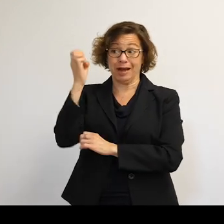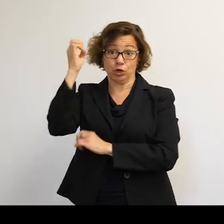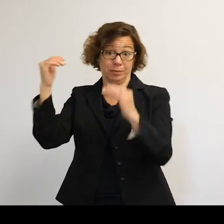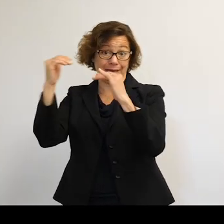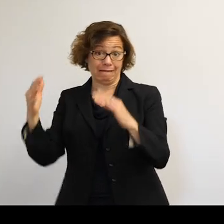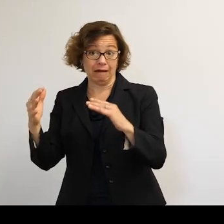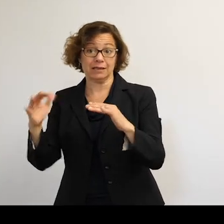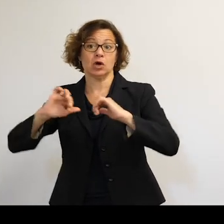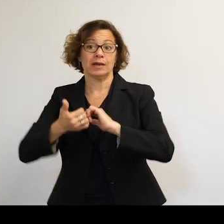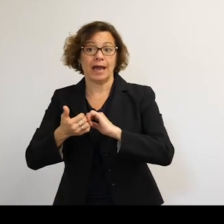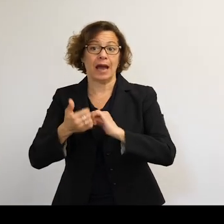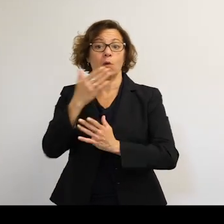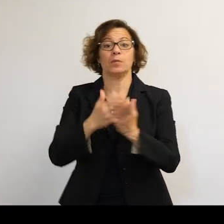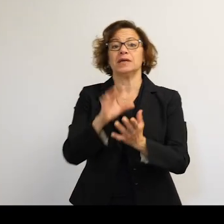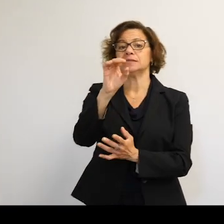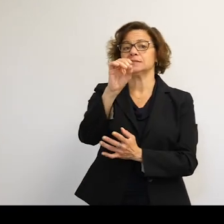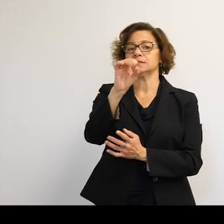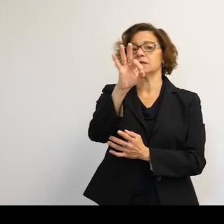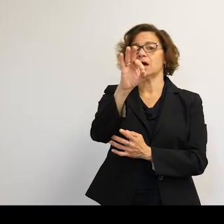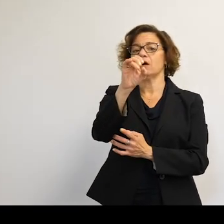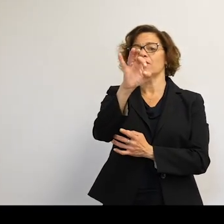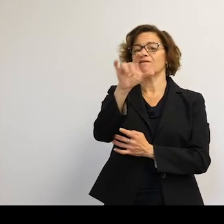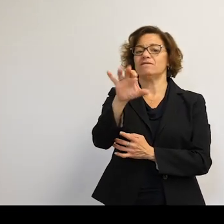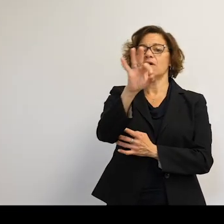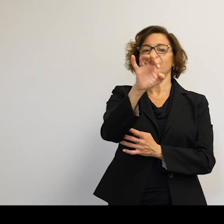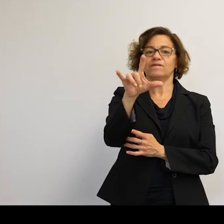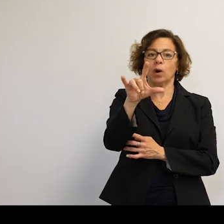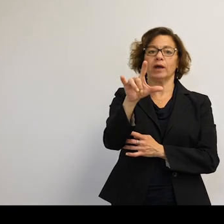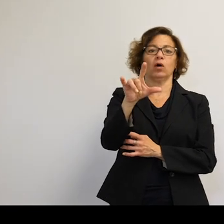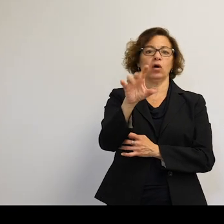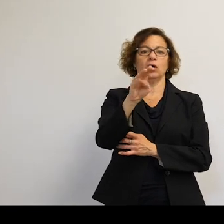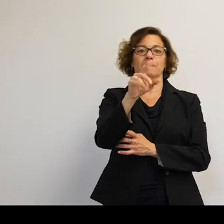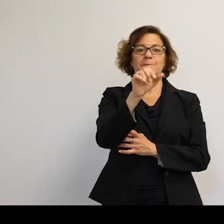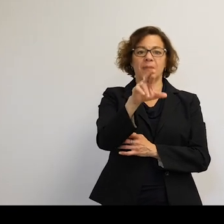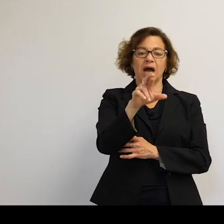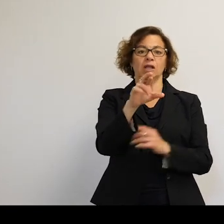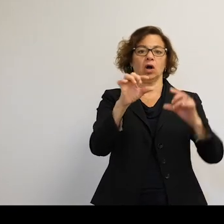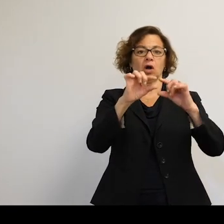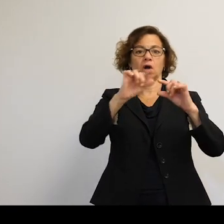on how these pieces of foil move. Because they don't act like normal objects in orbits,